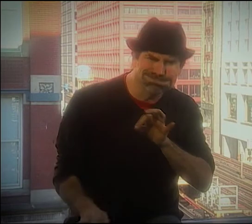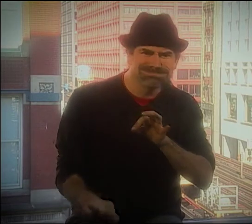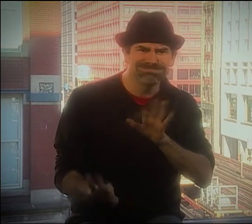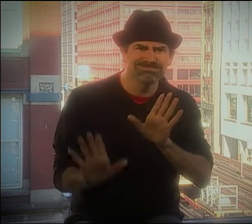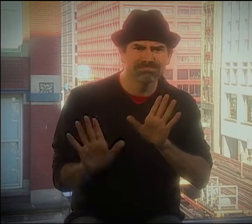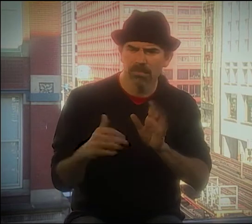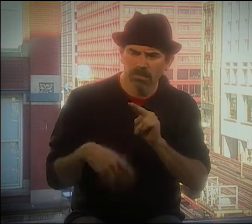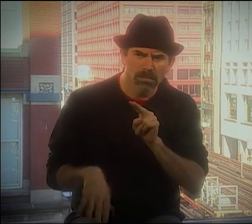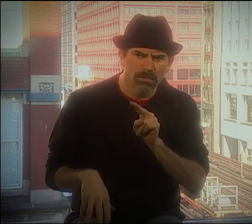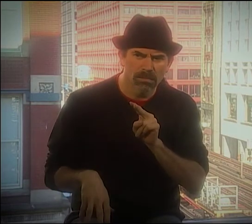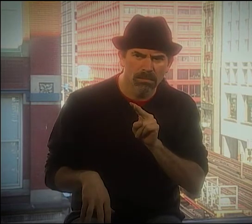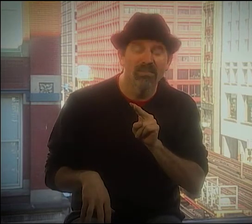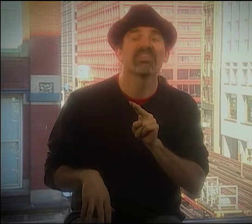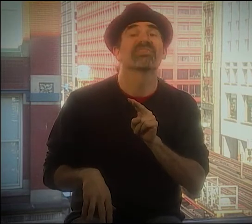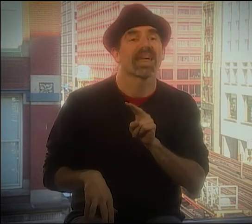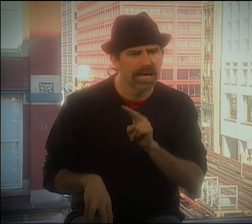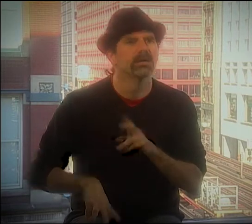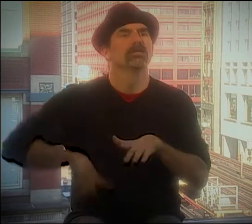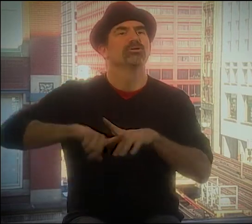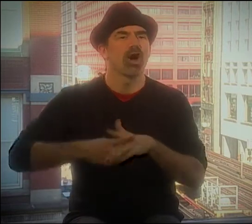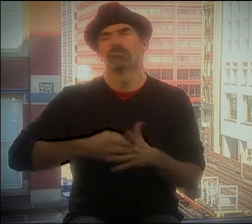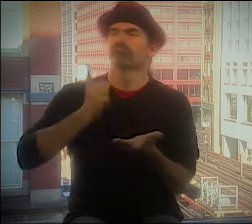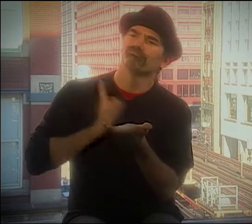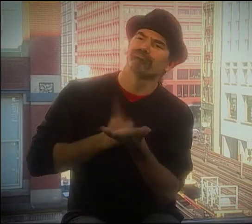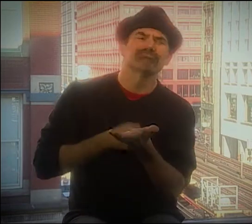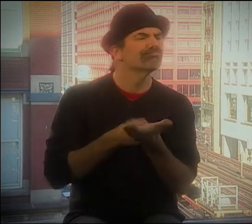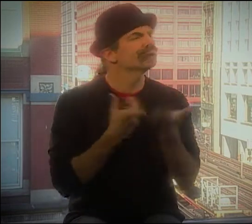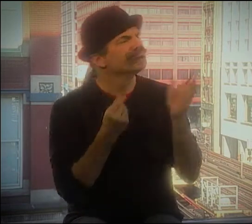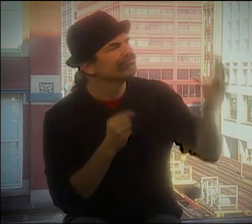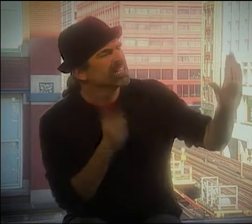THE MOST BASIC FOUNDATION, SIMPLE THING.